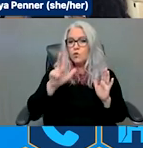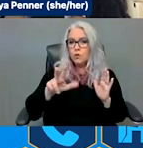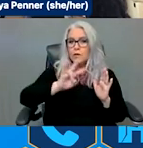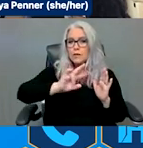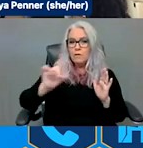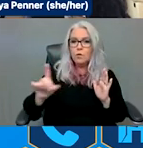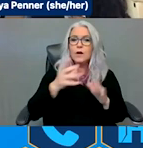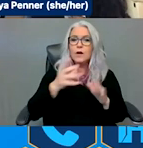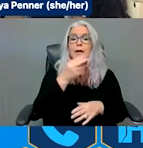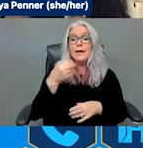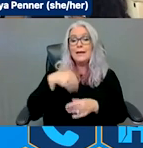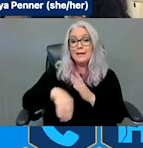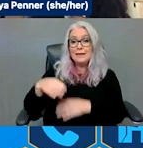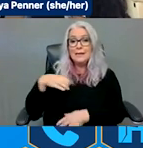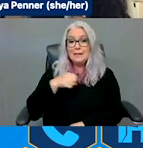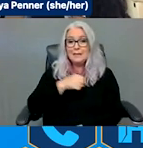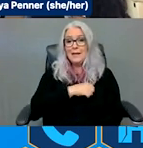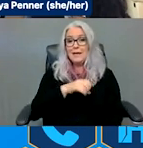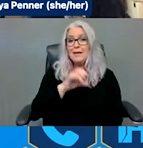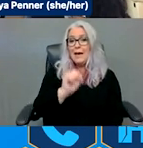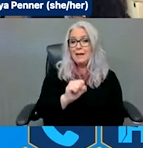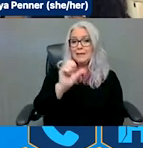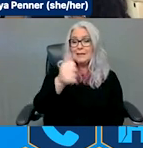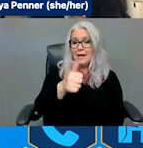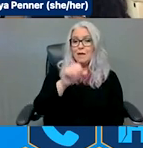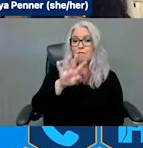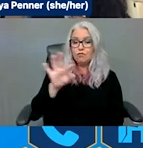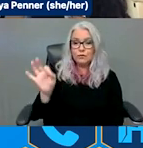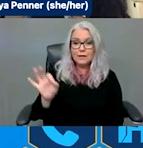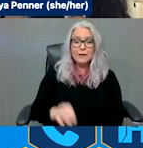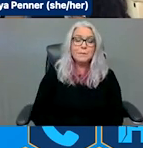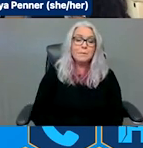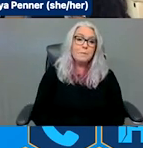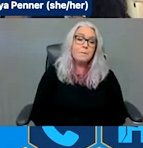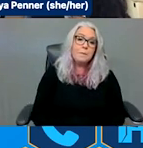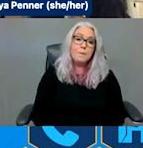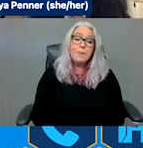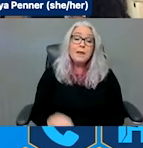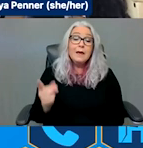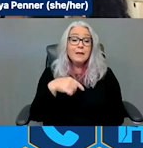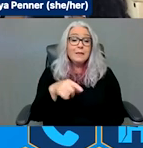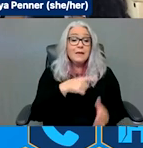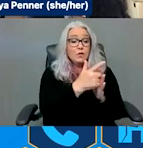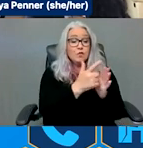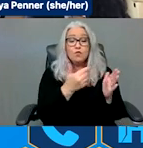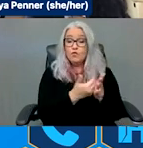S. 1049. Some highlights the REAADI for Disasters Act would put in